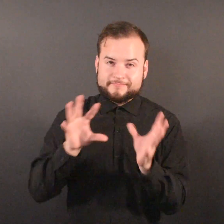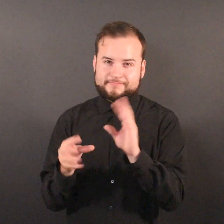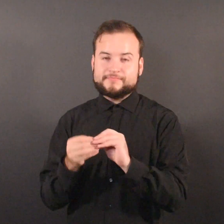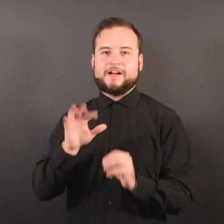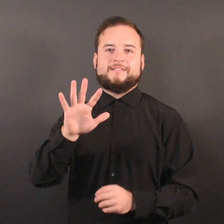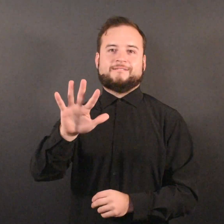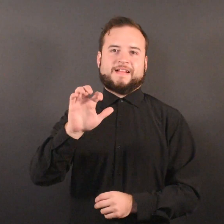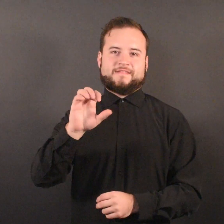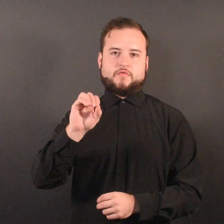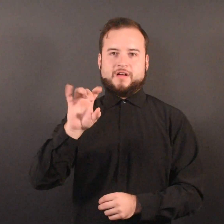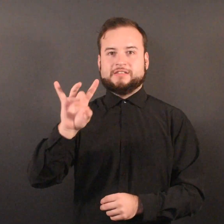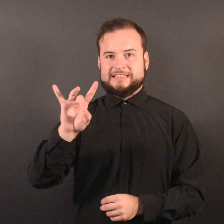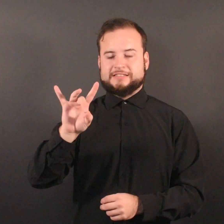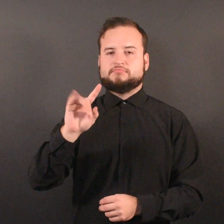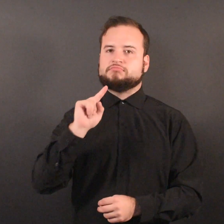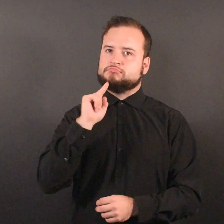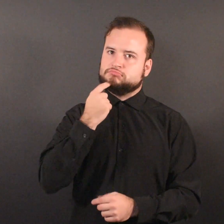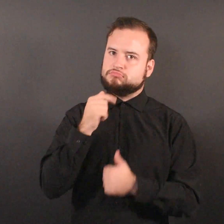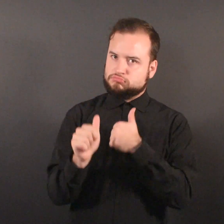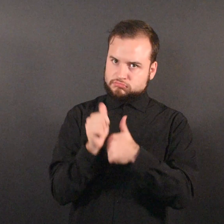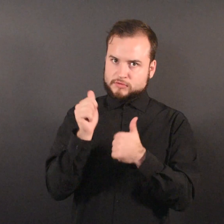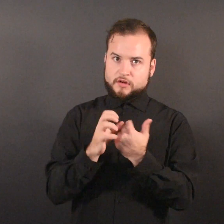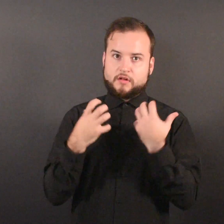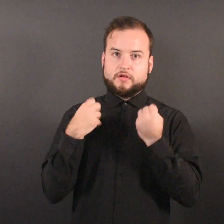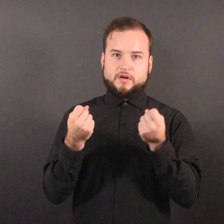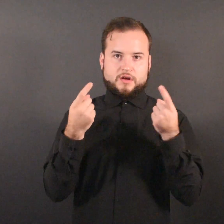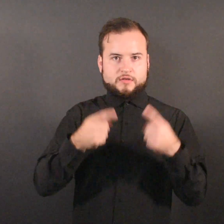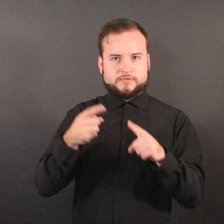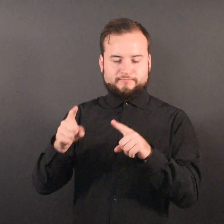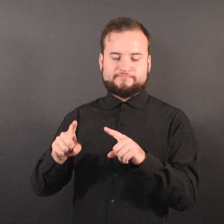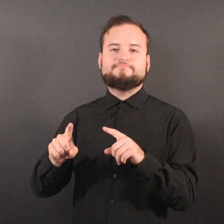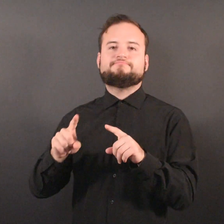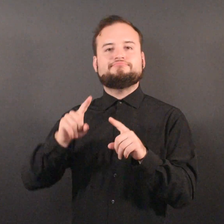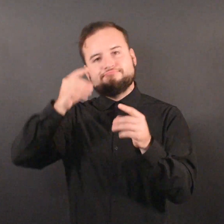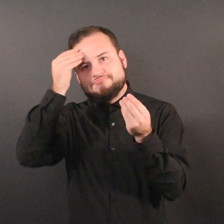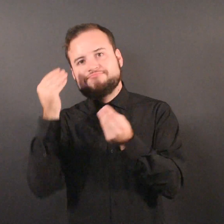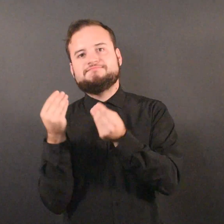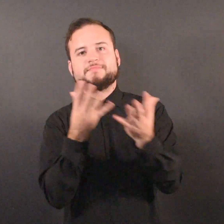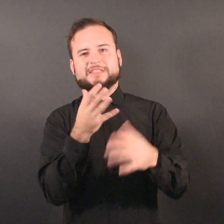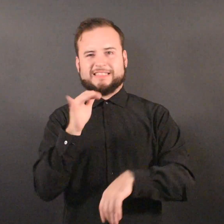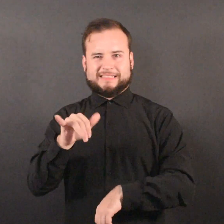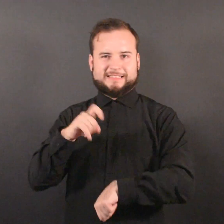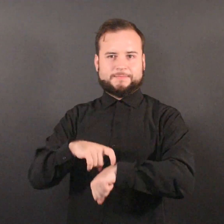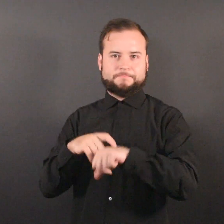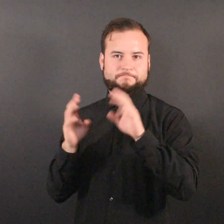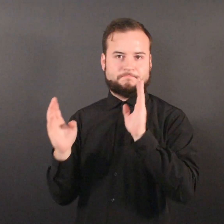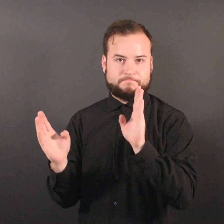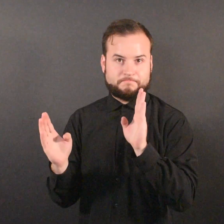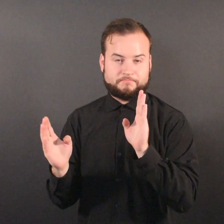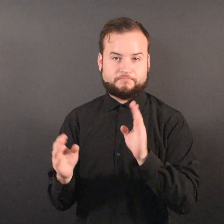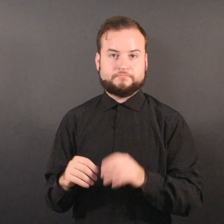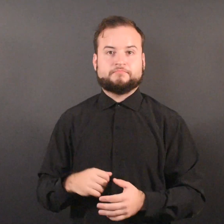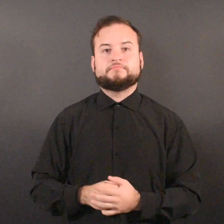The report shows 508 adverse health events reported during this period,